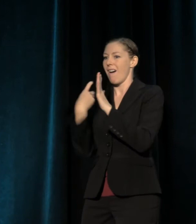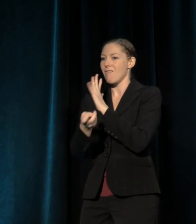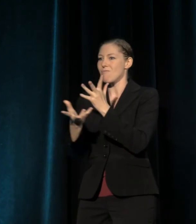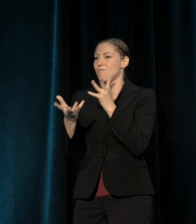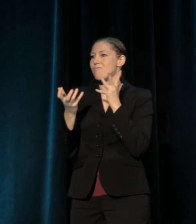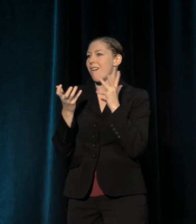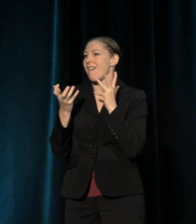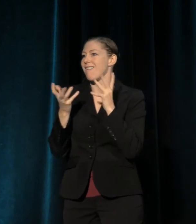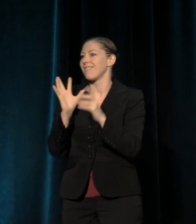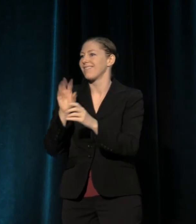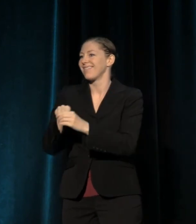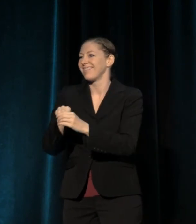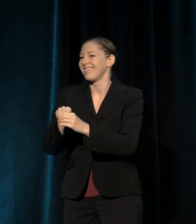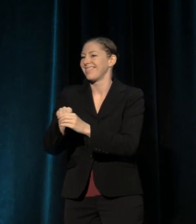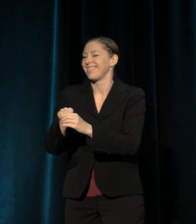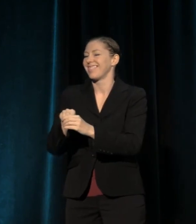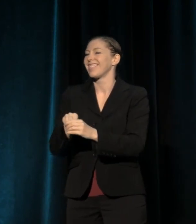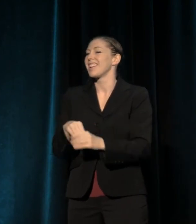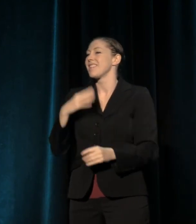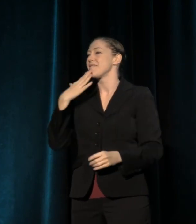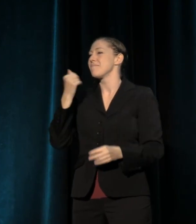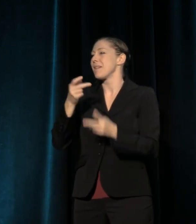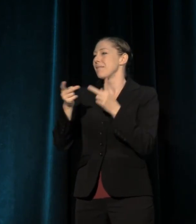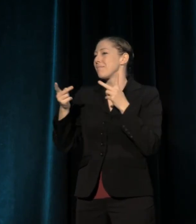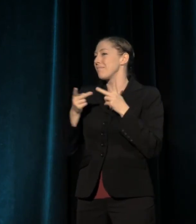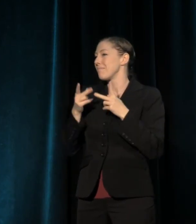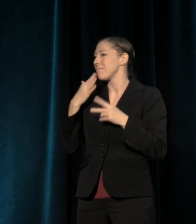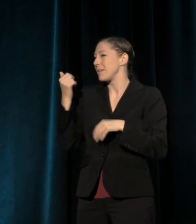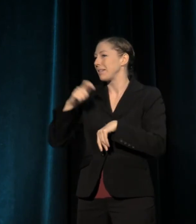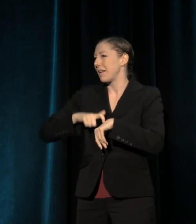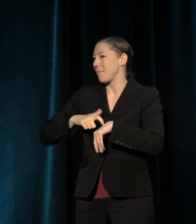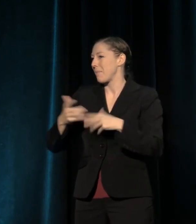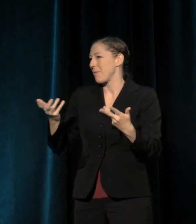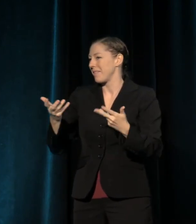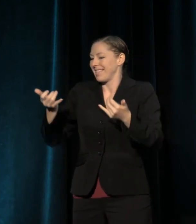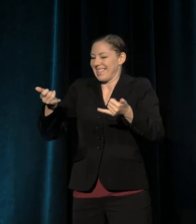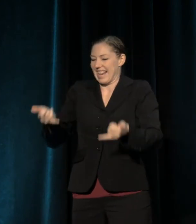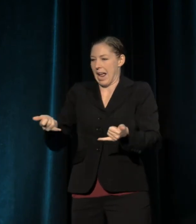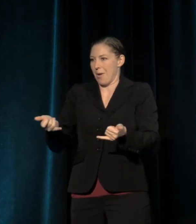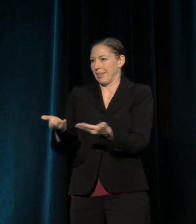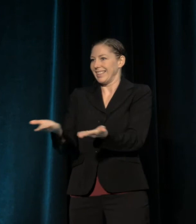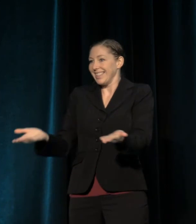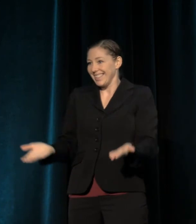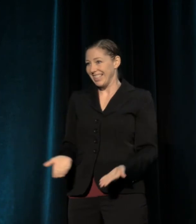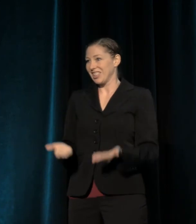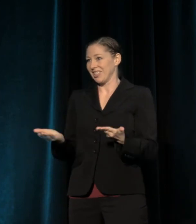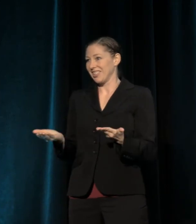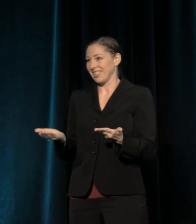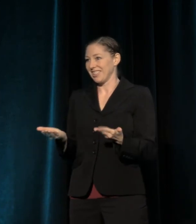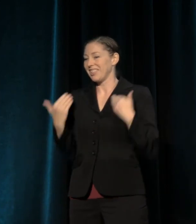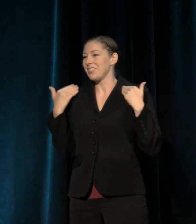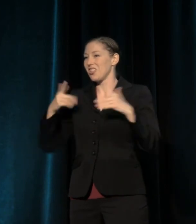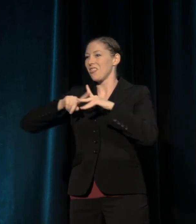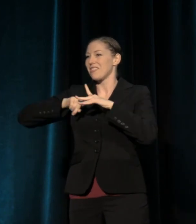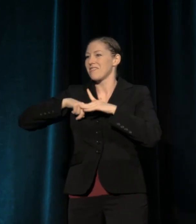And there is no better place in time than right now and right here to begin to build the revolutions